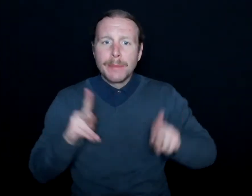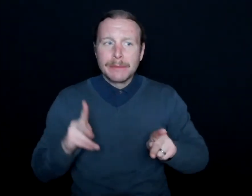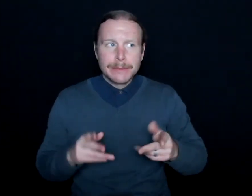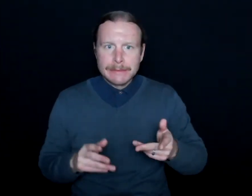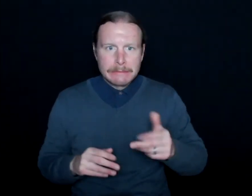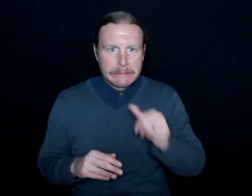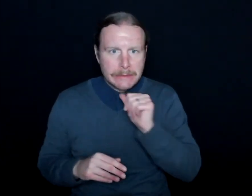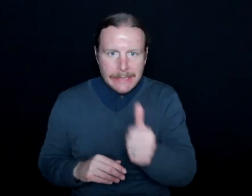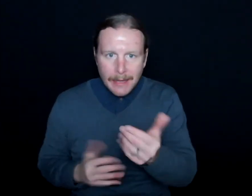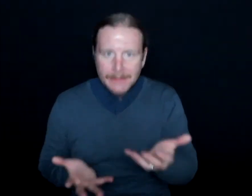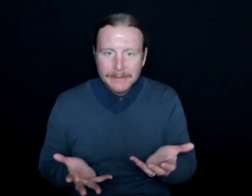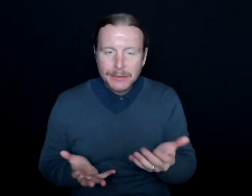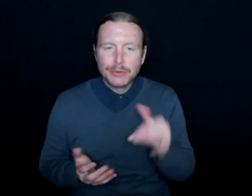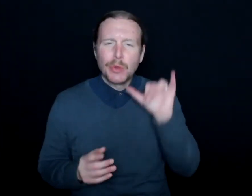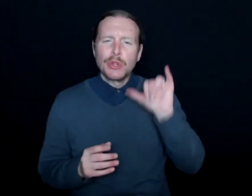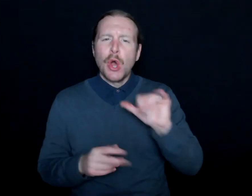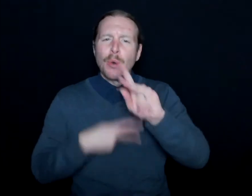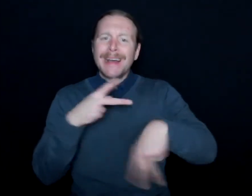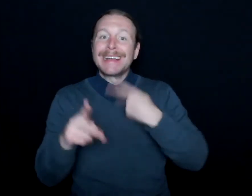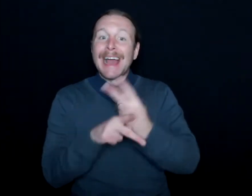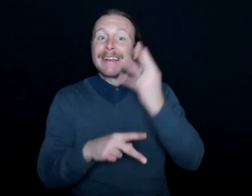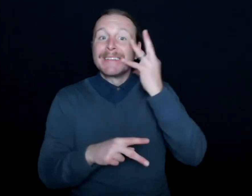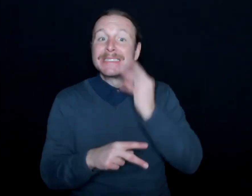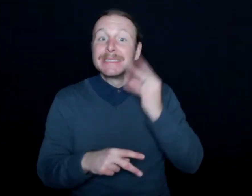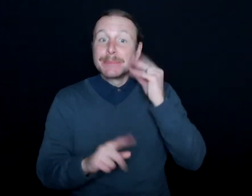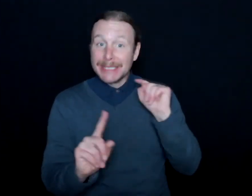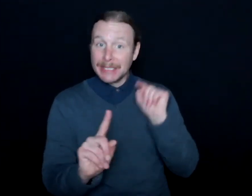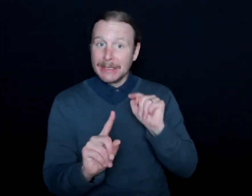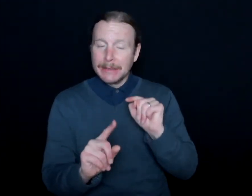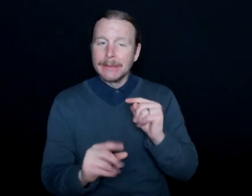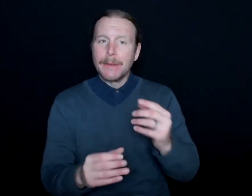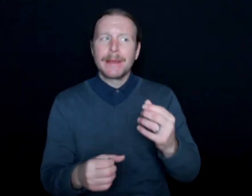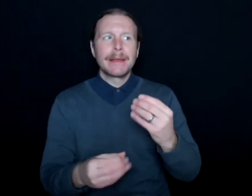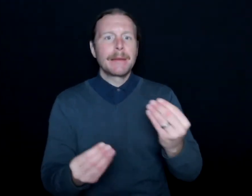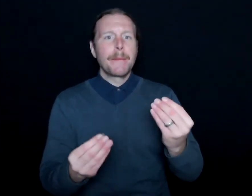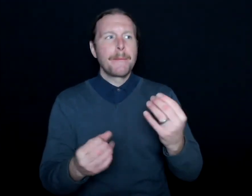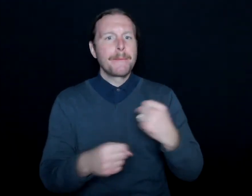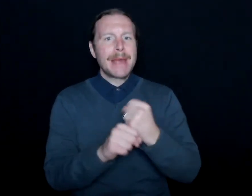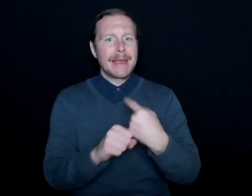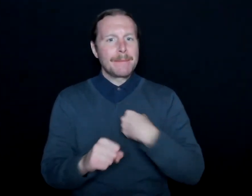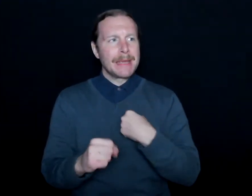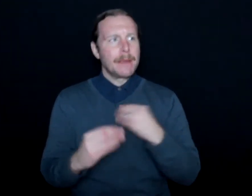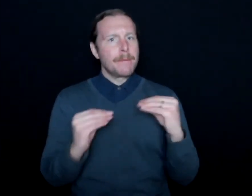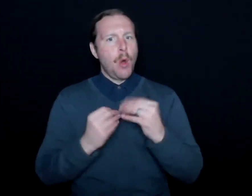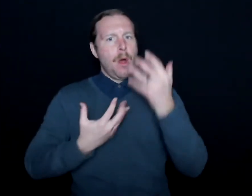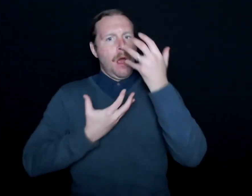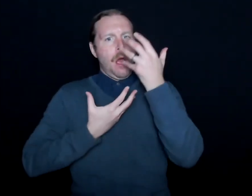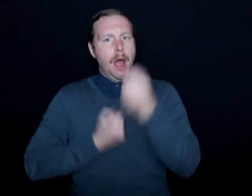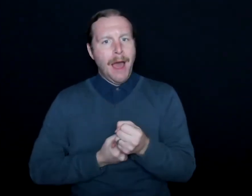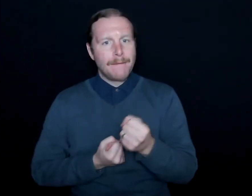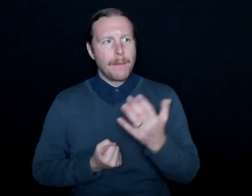And so it's those types of experiences that made me feel more confident in this role right now.